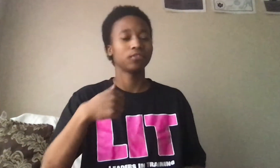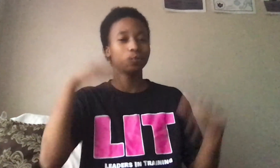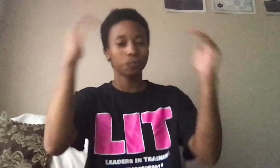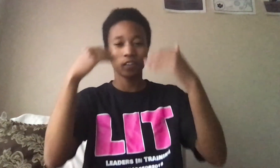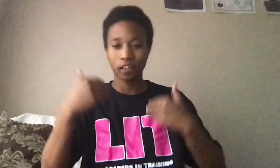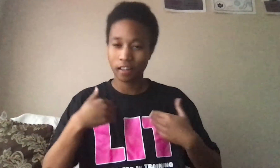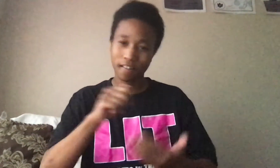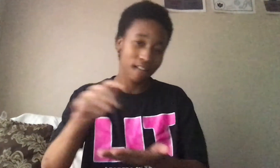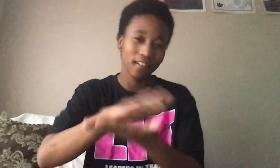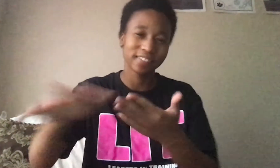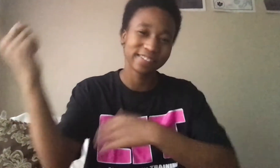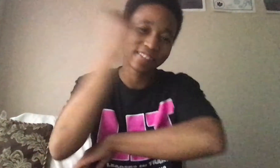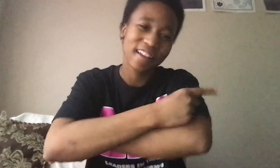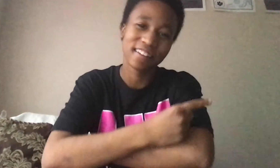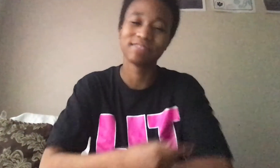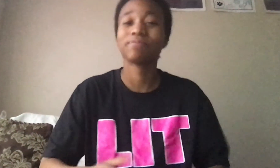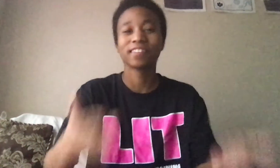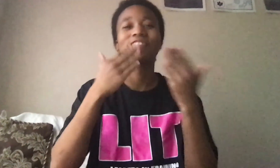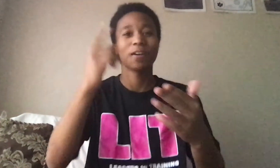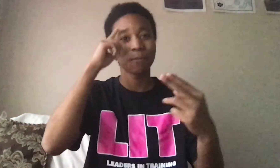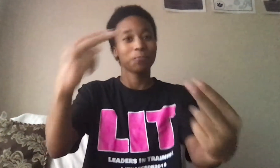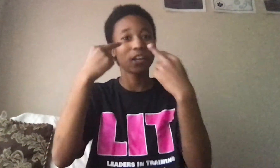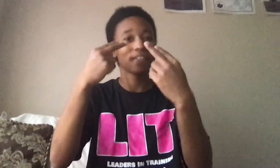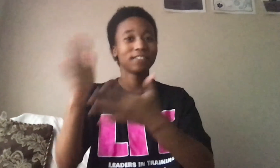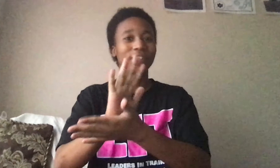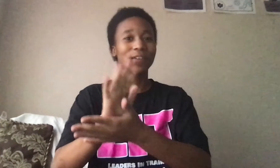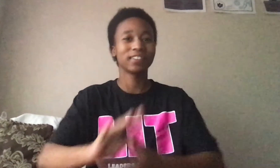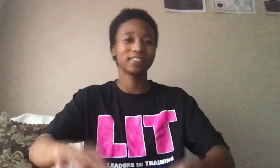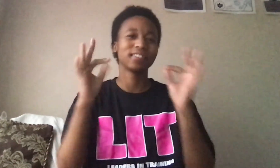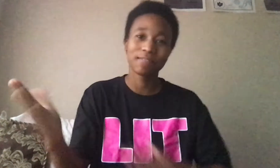I hope you had a nice day! Thank you for watching the video!